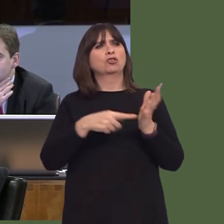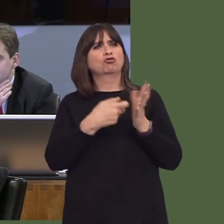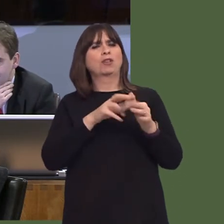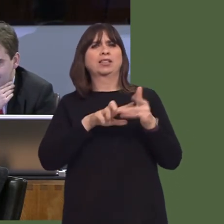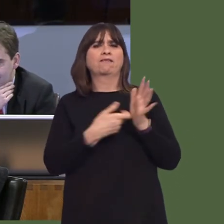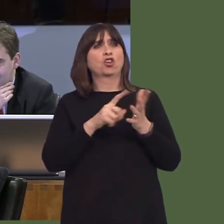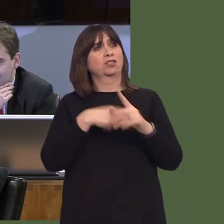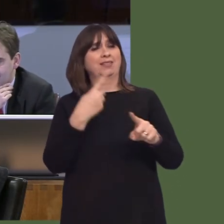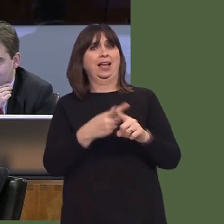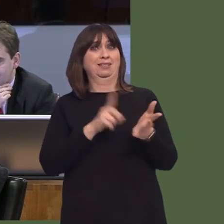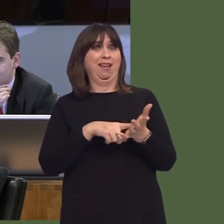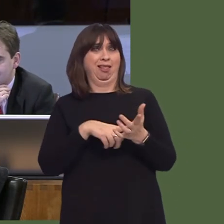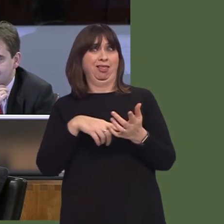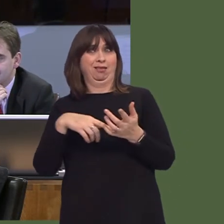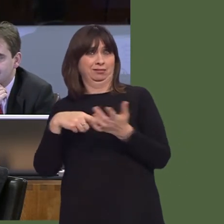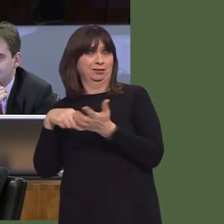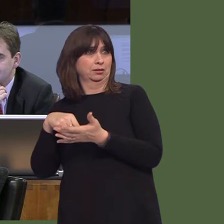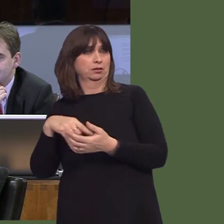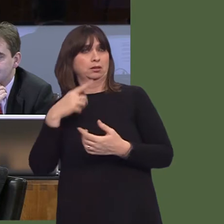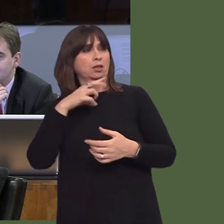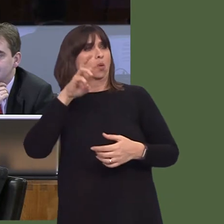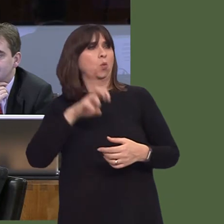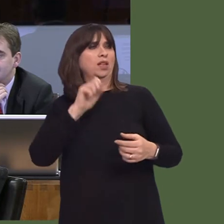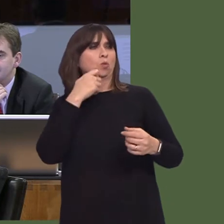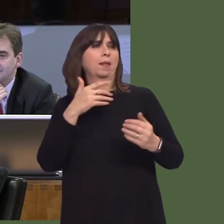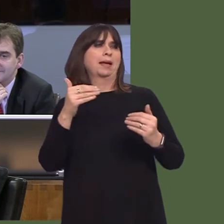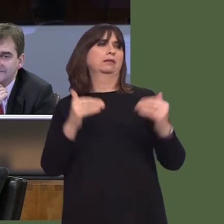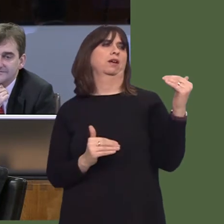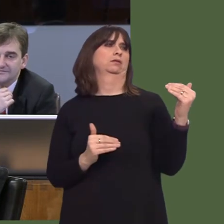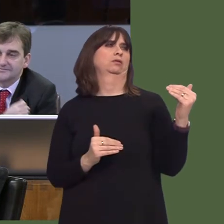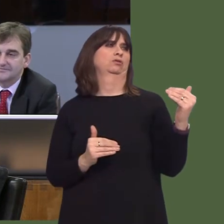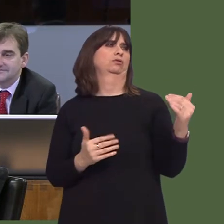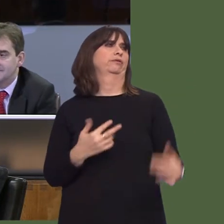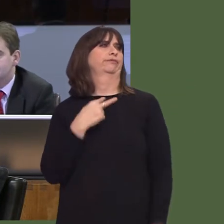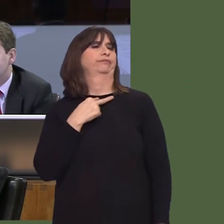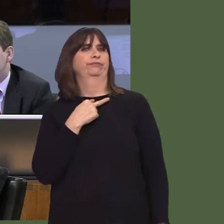It is part, I understand, of the curriculum, of the new curriculum, so it will be there,